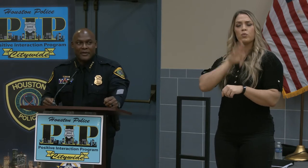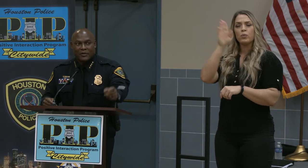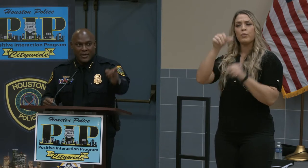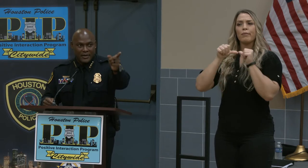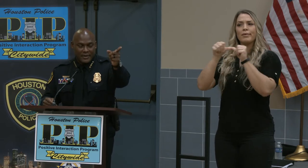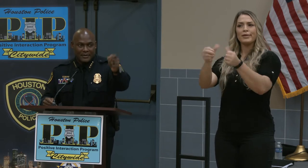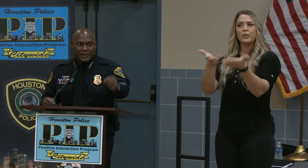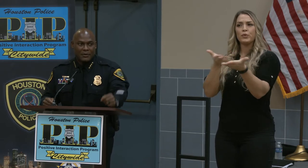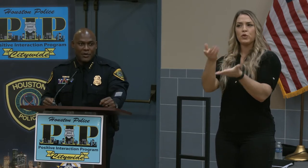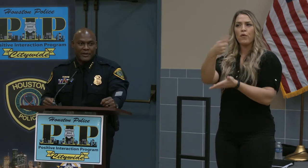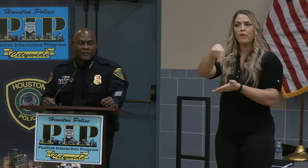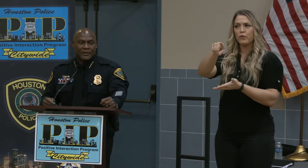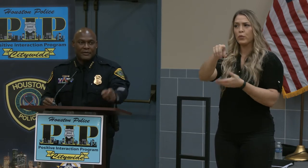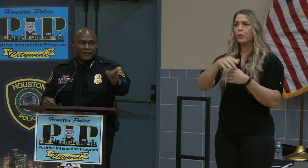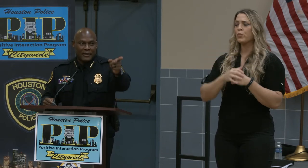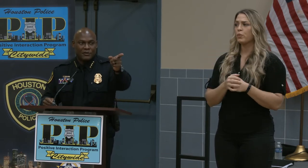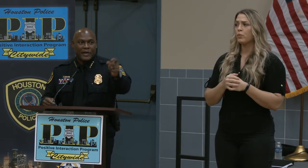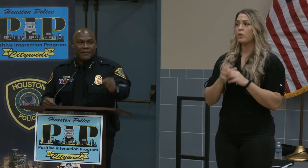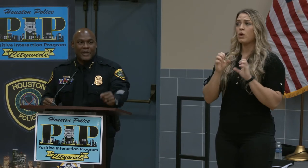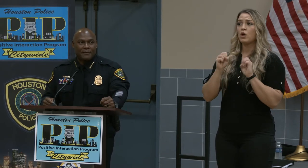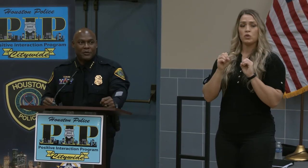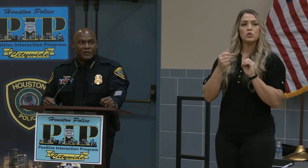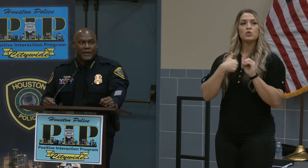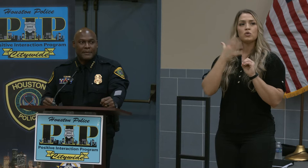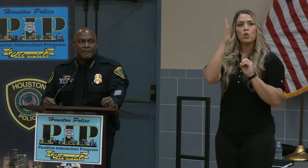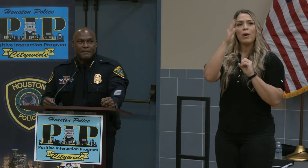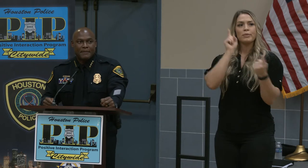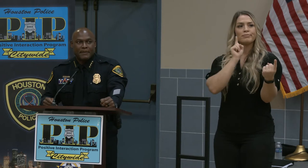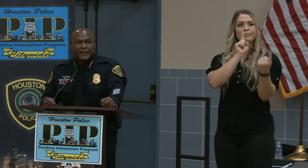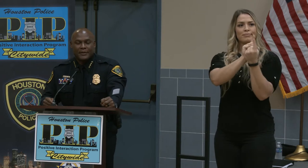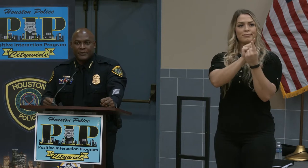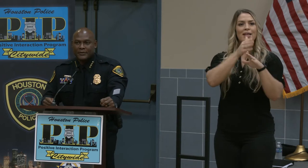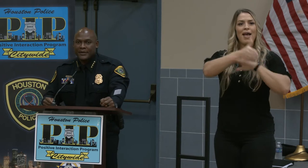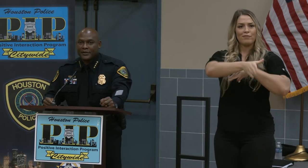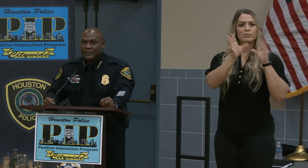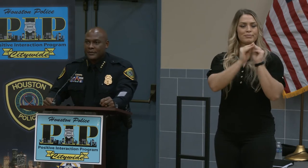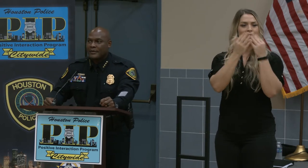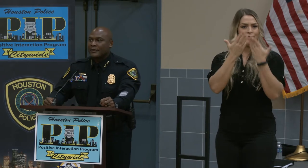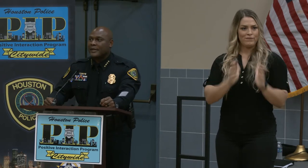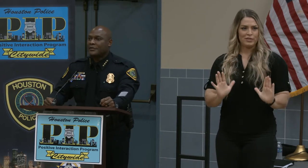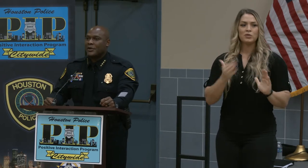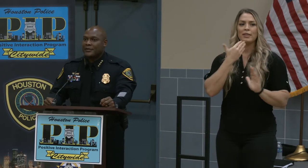So I want to hit you up afterwards. Thank you. Yes, sir. Next question.